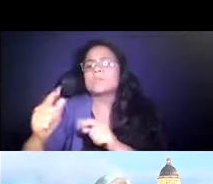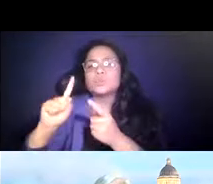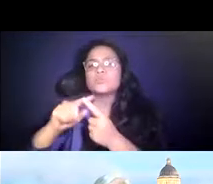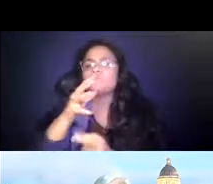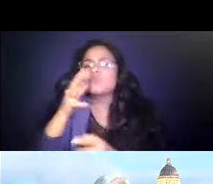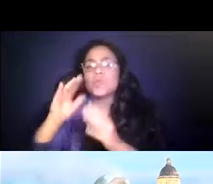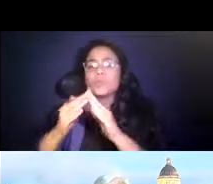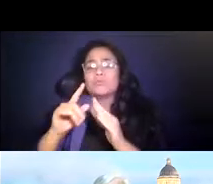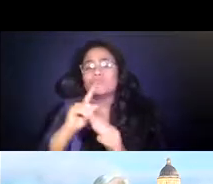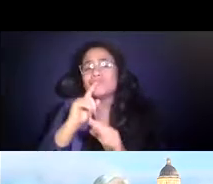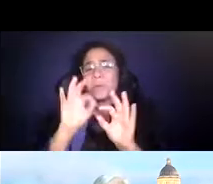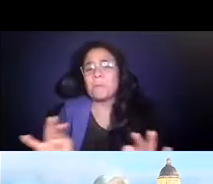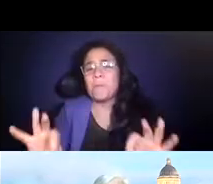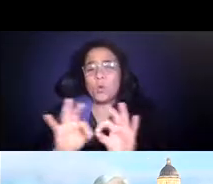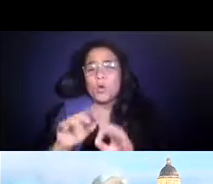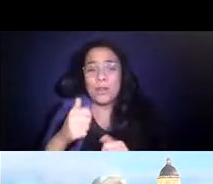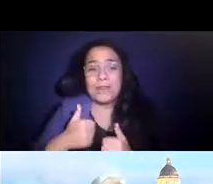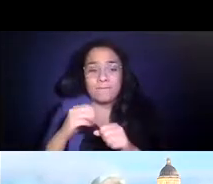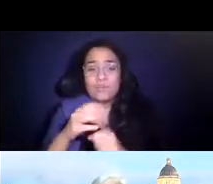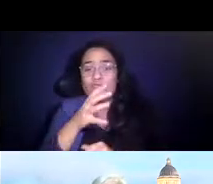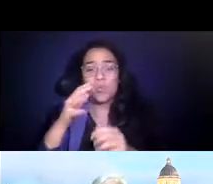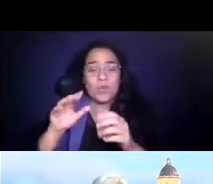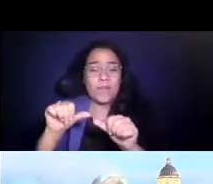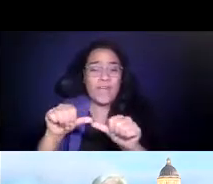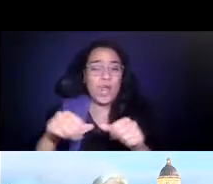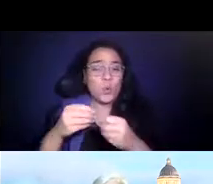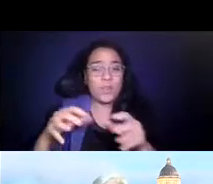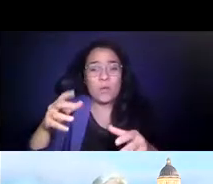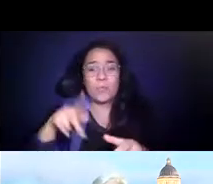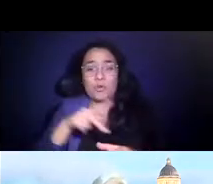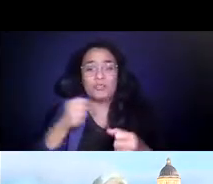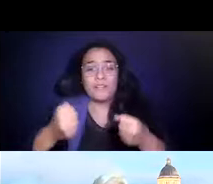14:26:51 Living in a rural area without a personal vehicle is difficult to say the least.